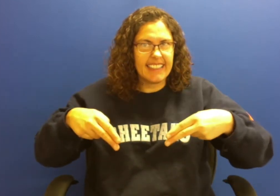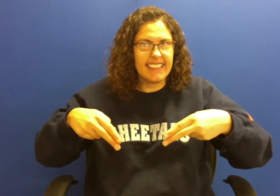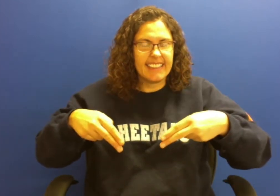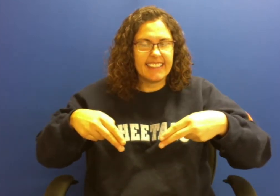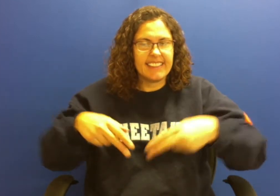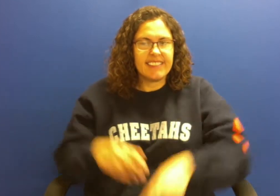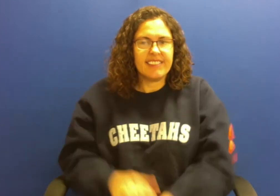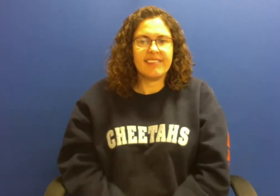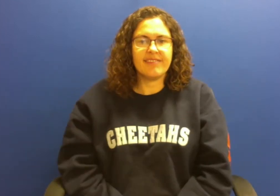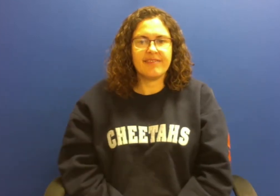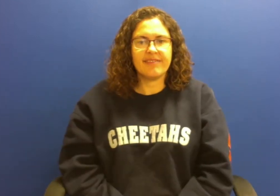devil egg